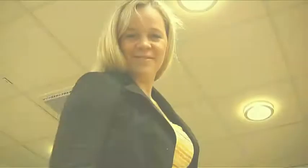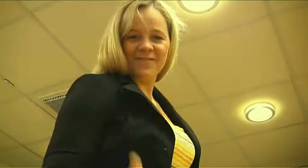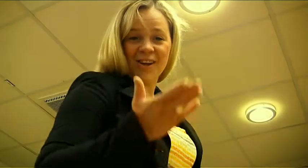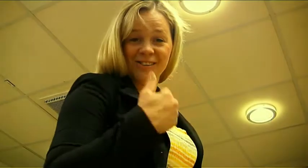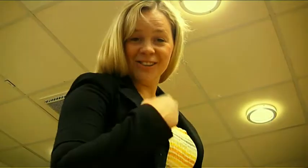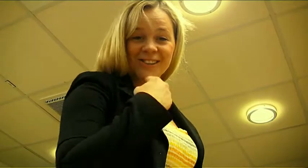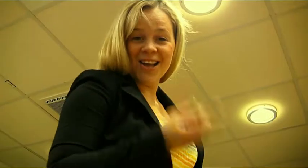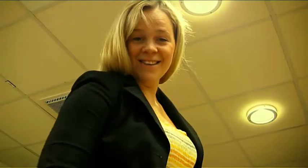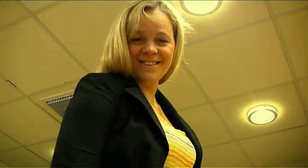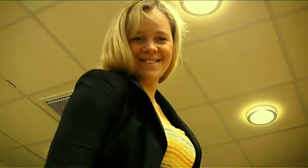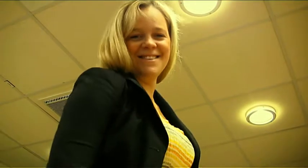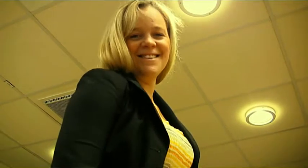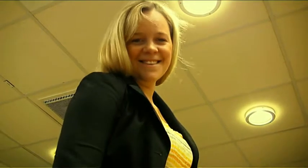What did I say!